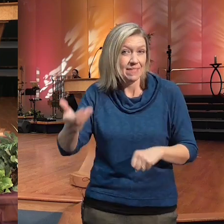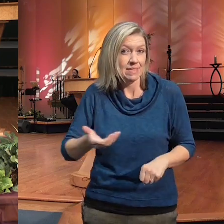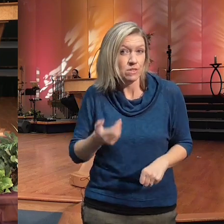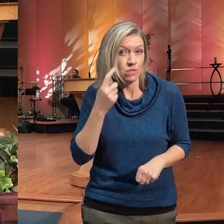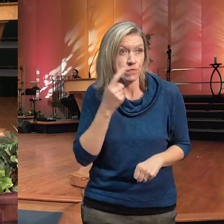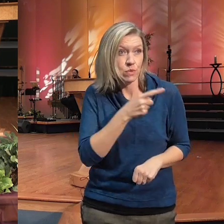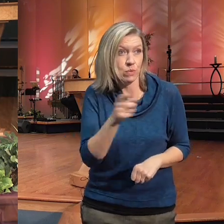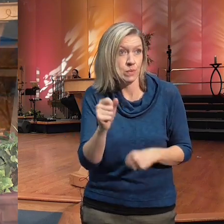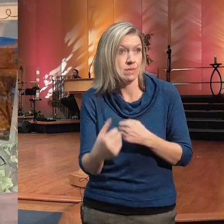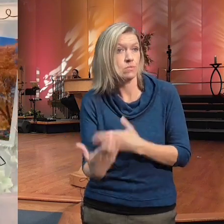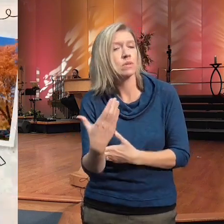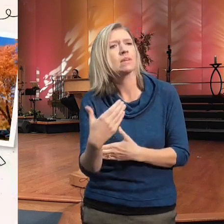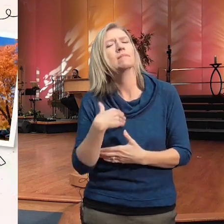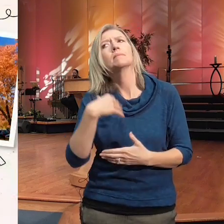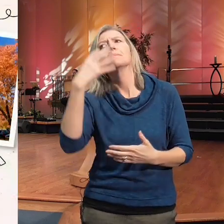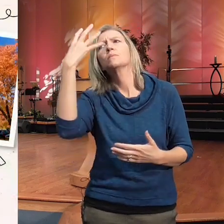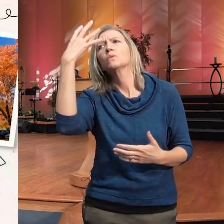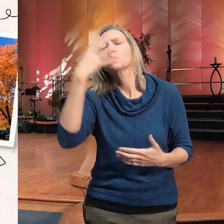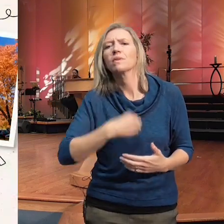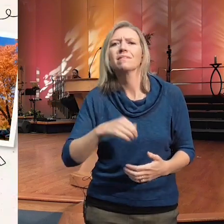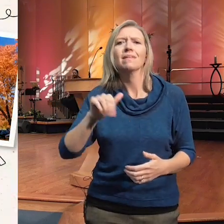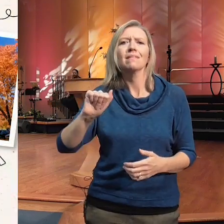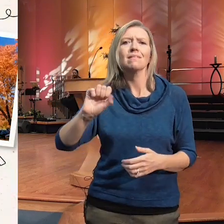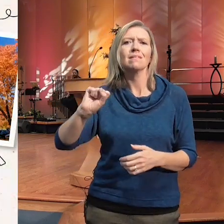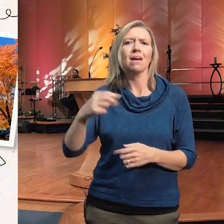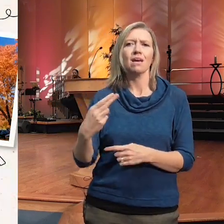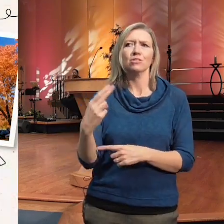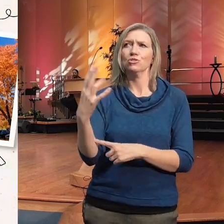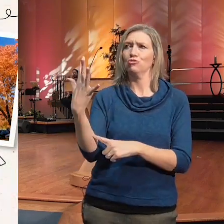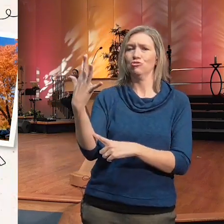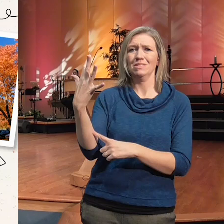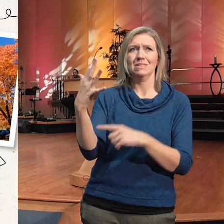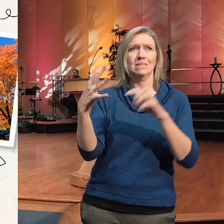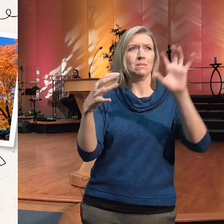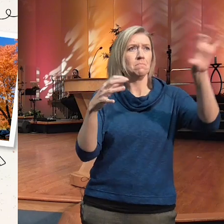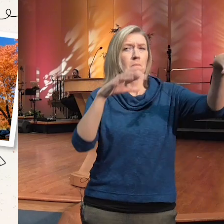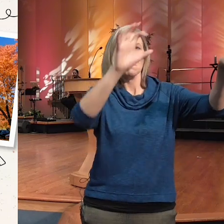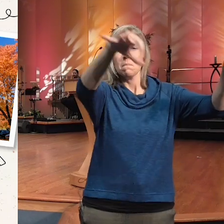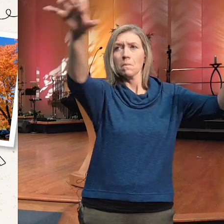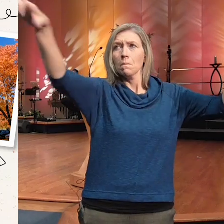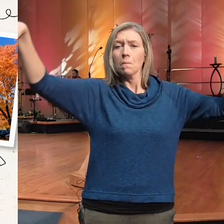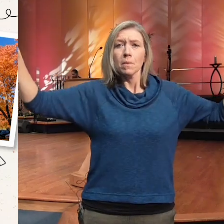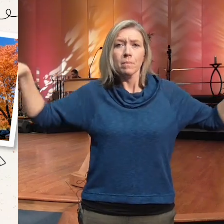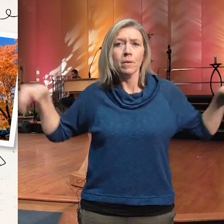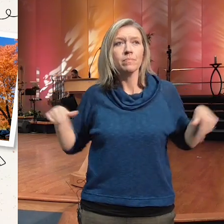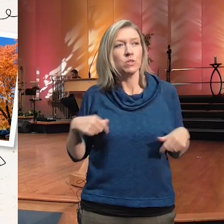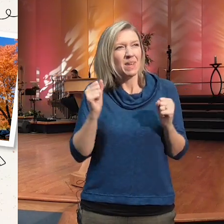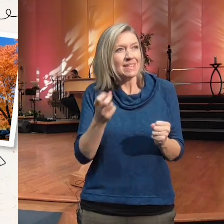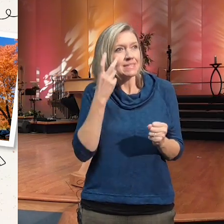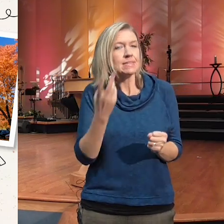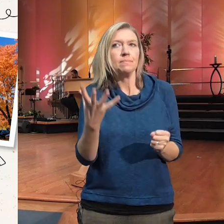trees all over our campus you seen them Express at the height of fall and we have learned that